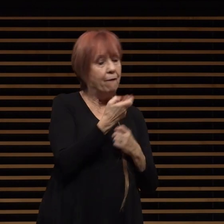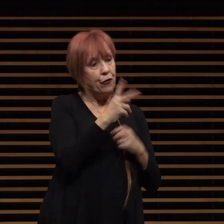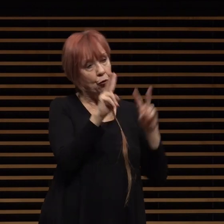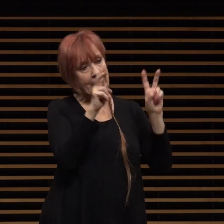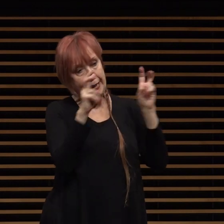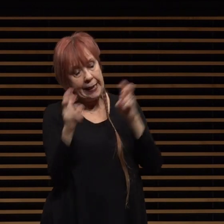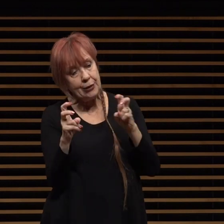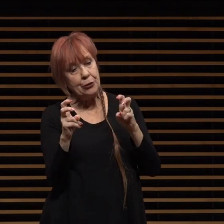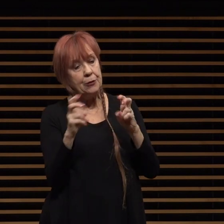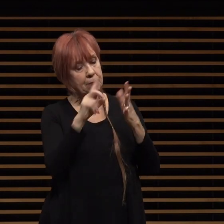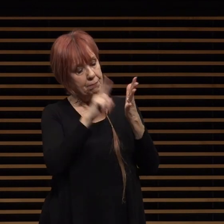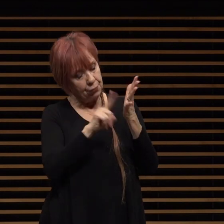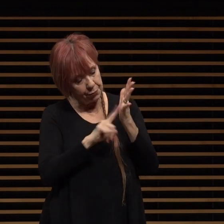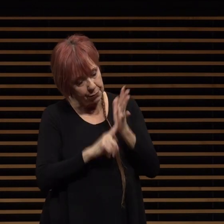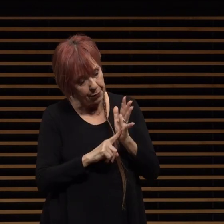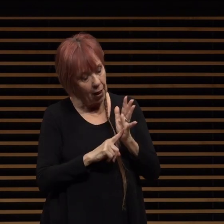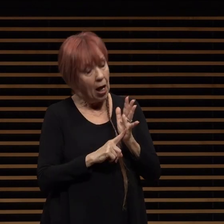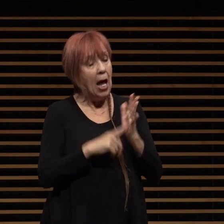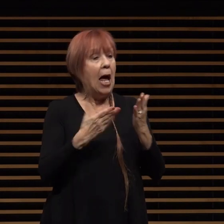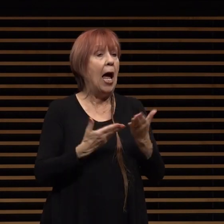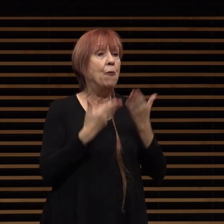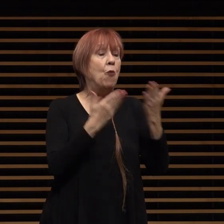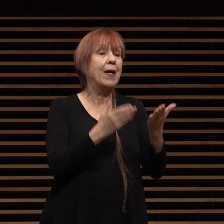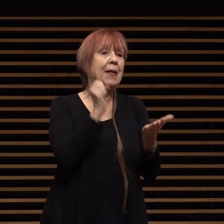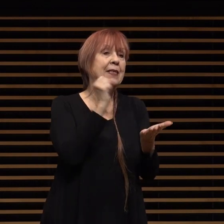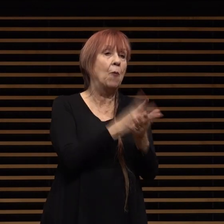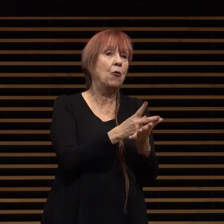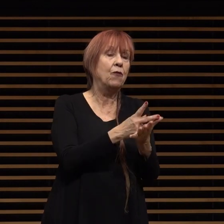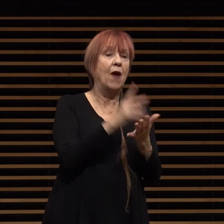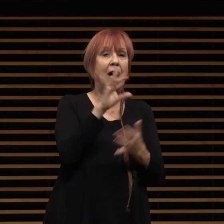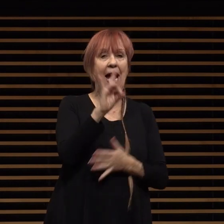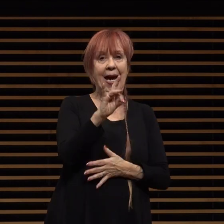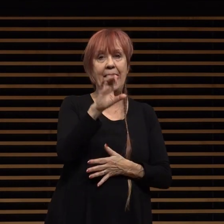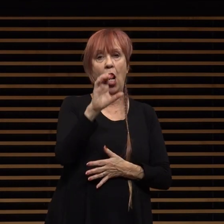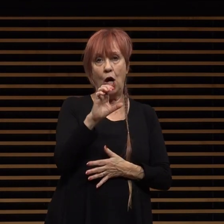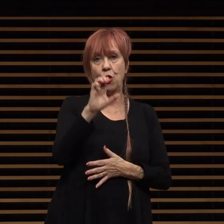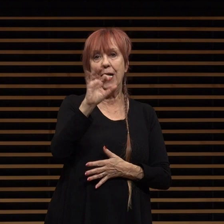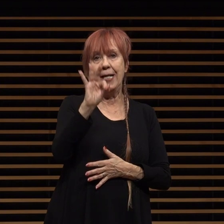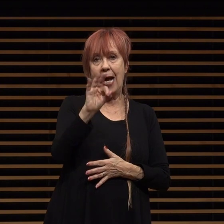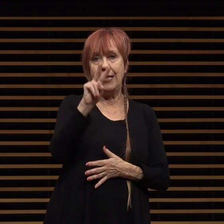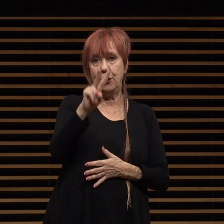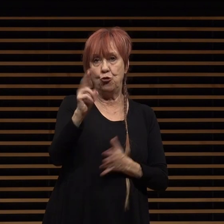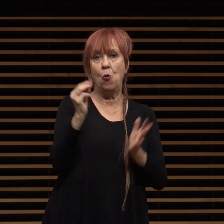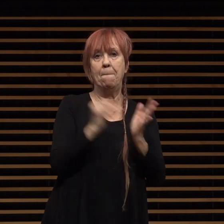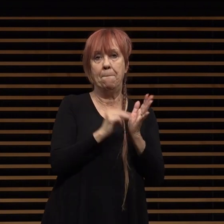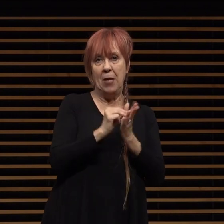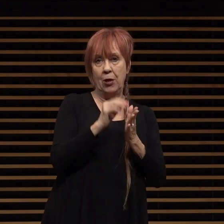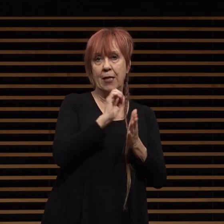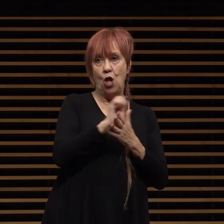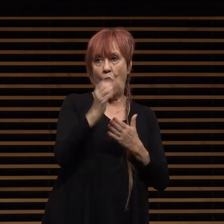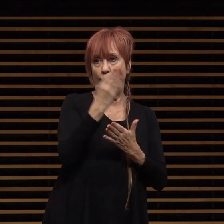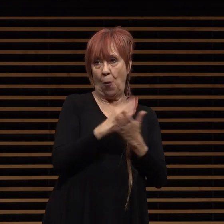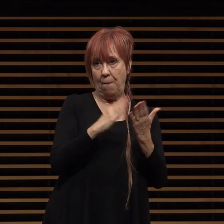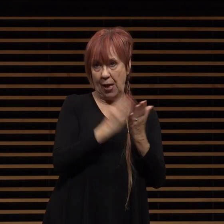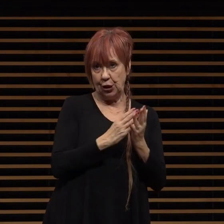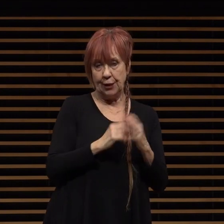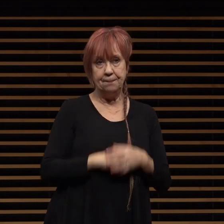to dig into and recommends approval of an